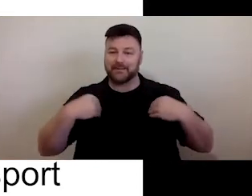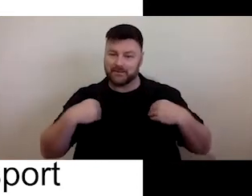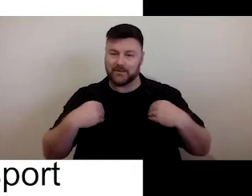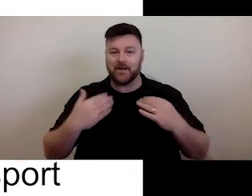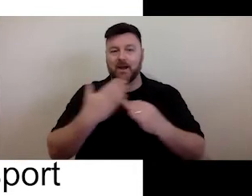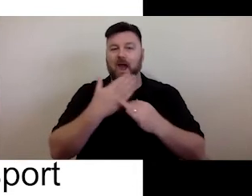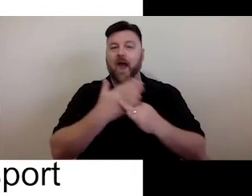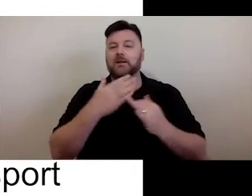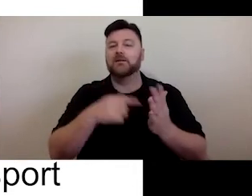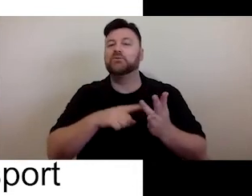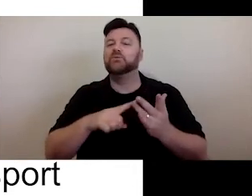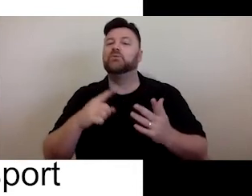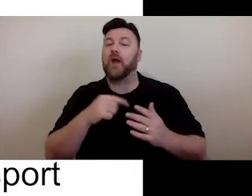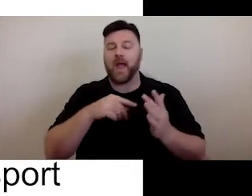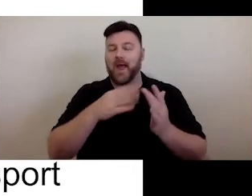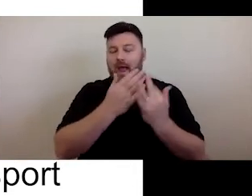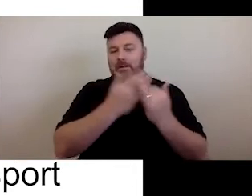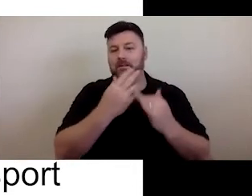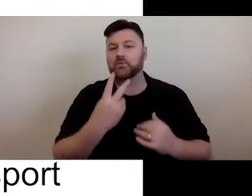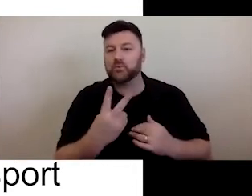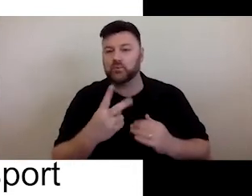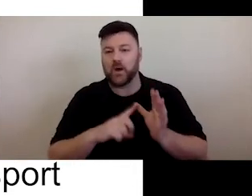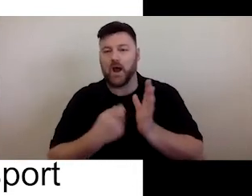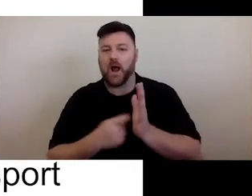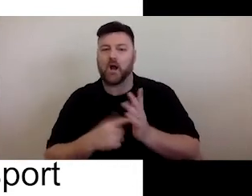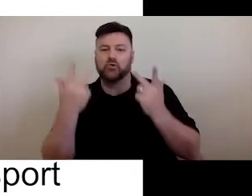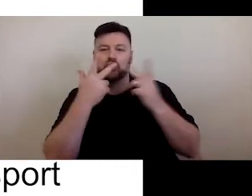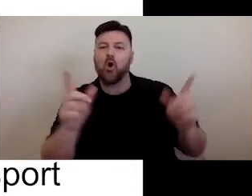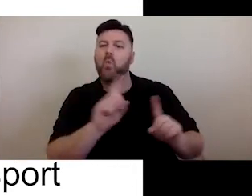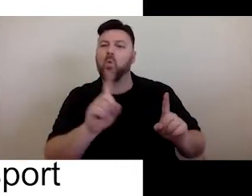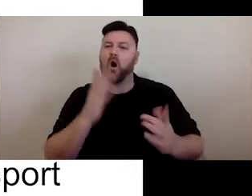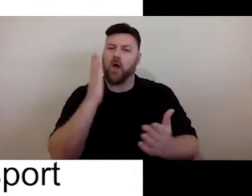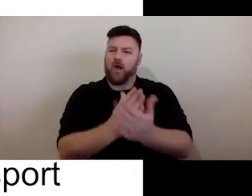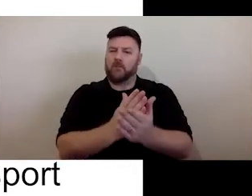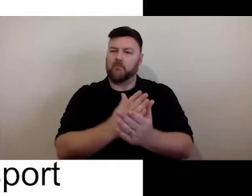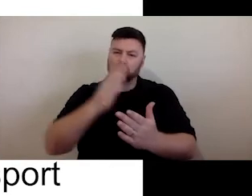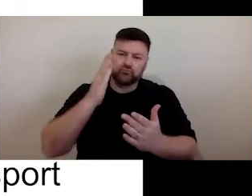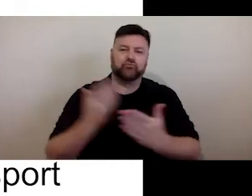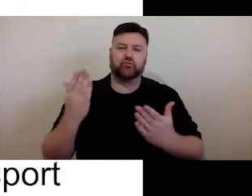access can look like. This is a video we worked in, participated